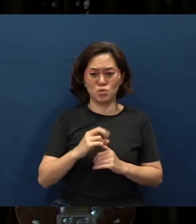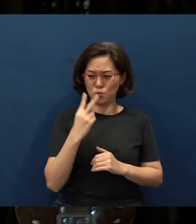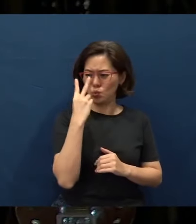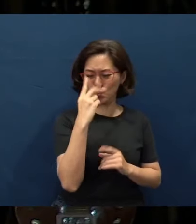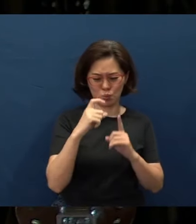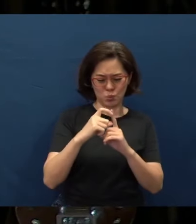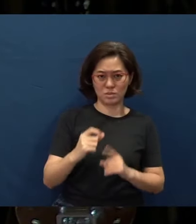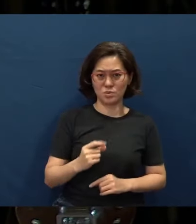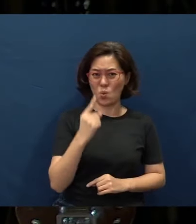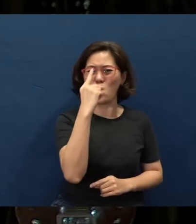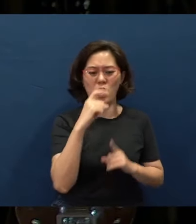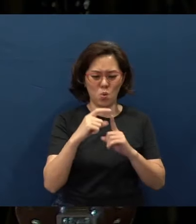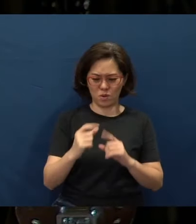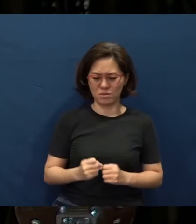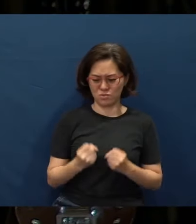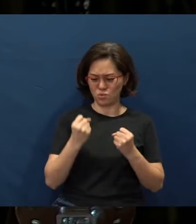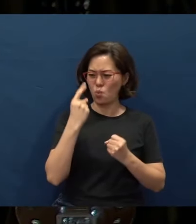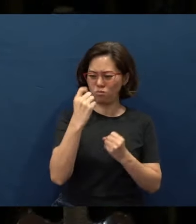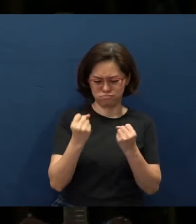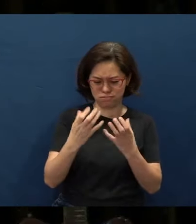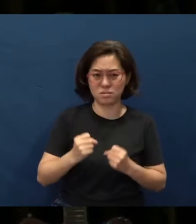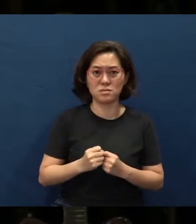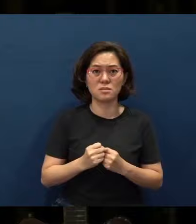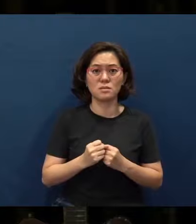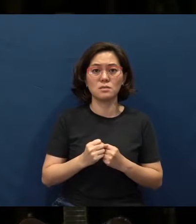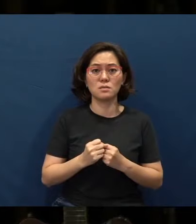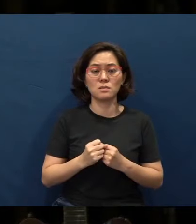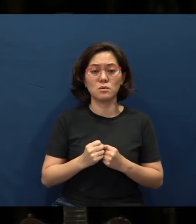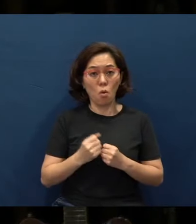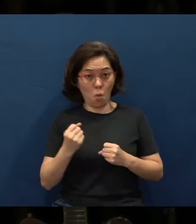or even one word, or even just call for a pep talk when you